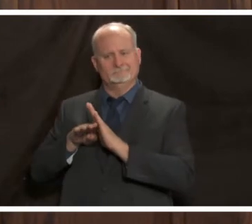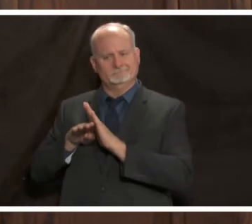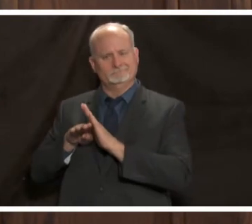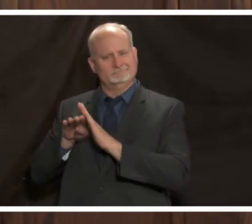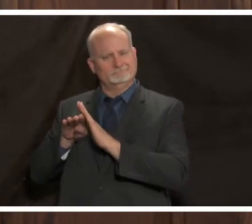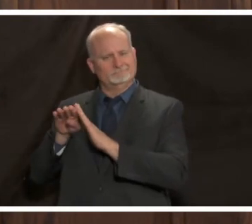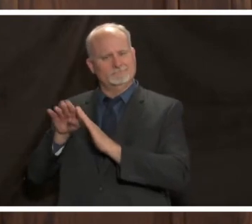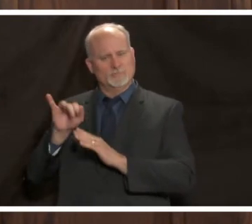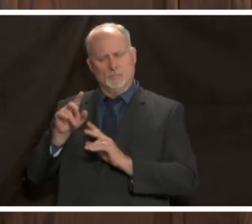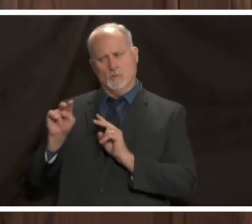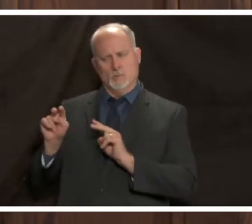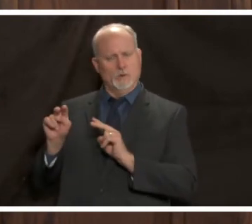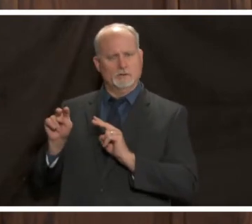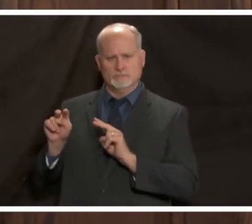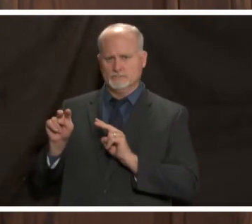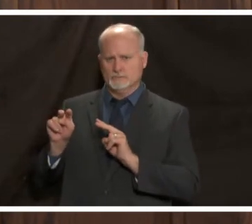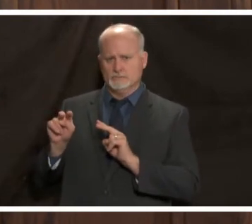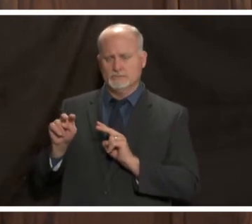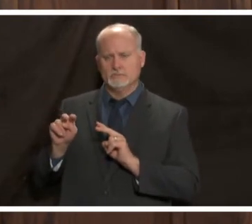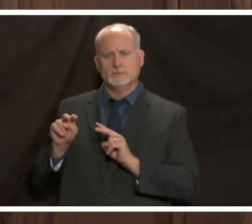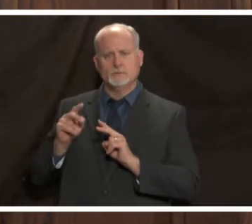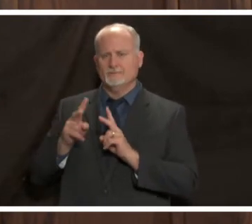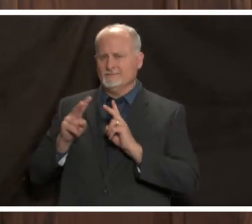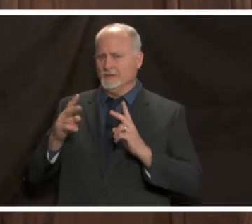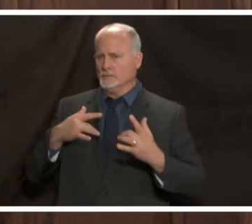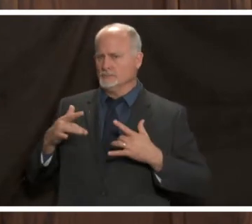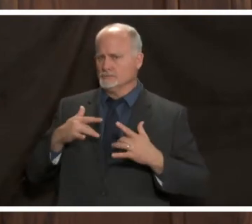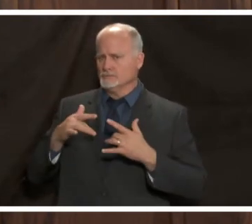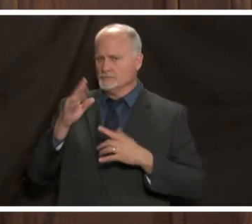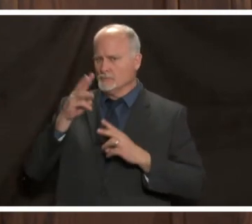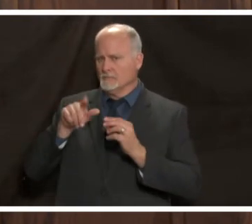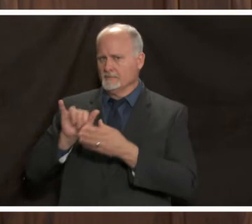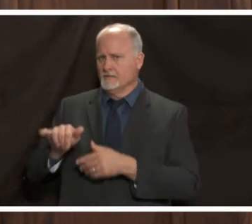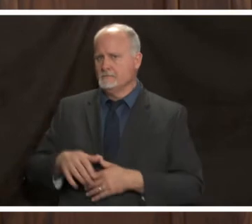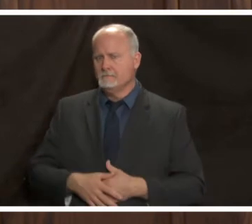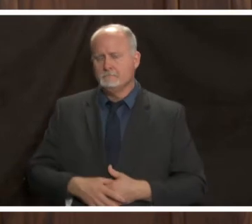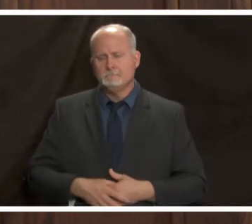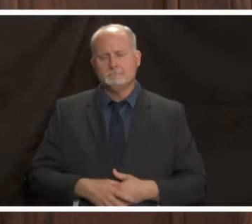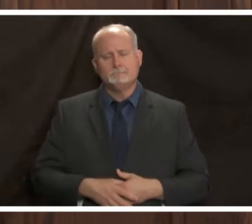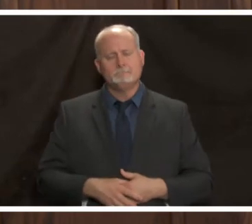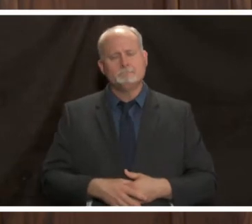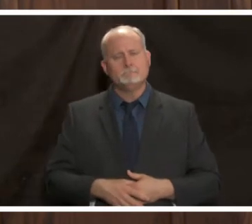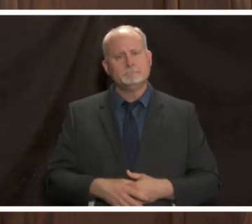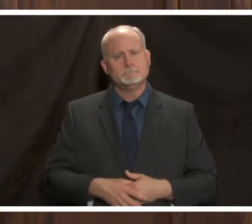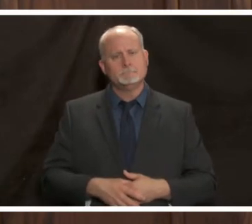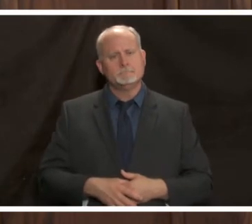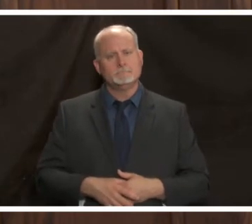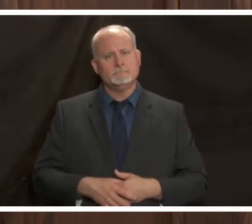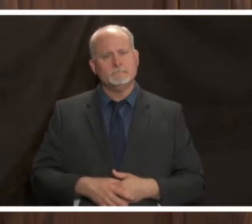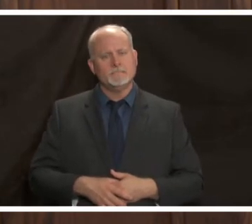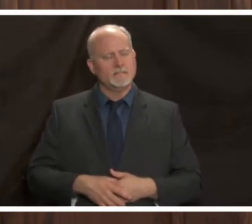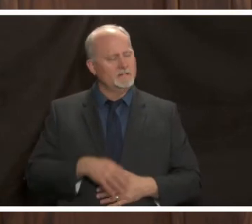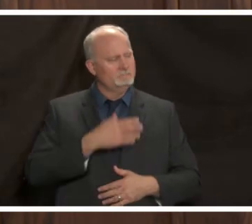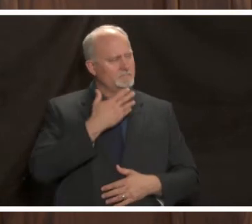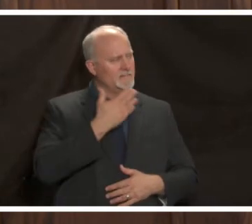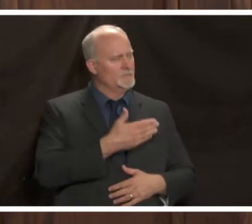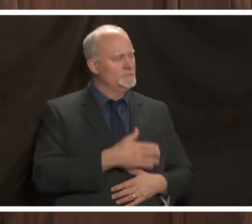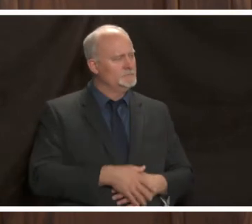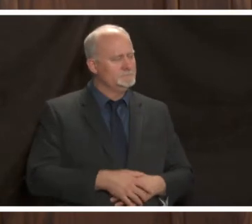we're watching very closely and we're very concerned about thank you dr nafziger um if